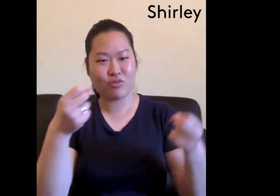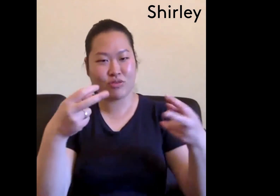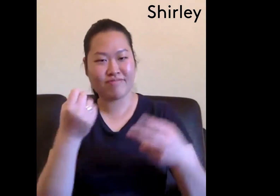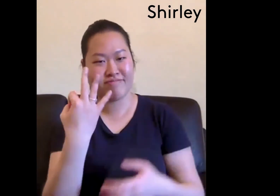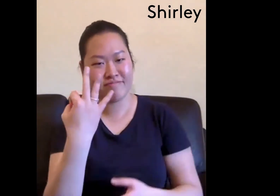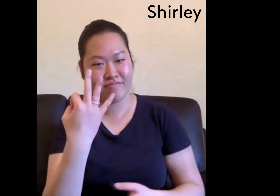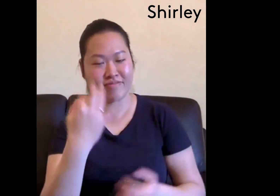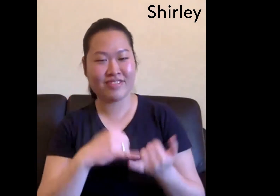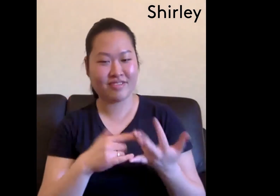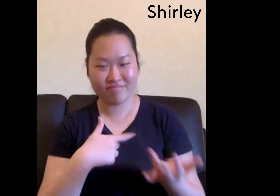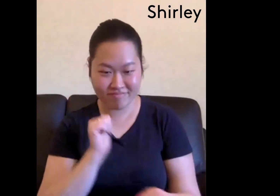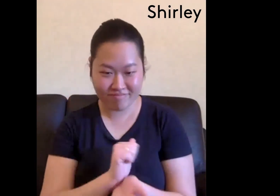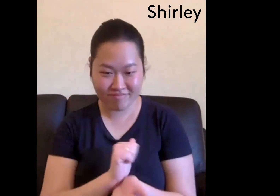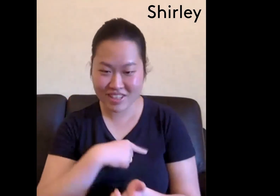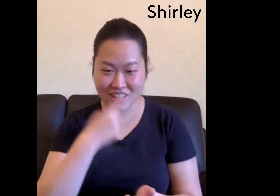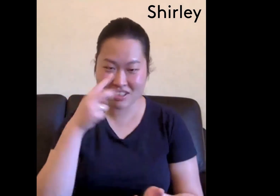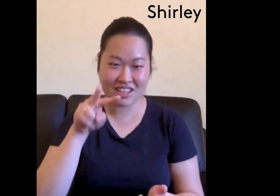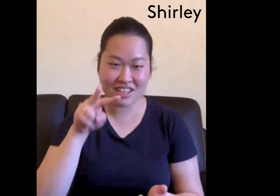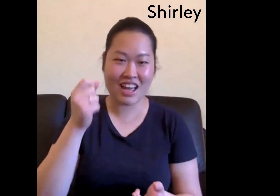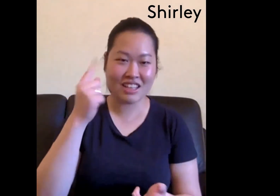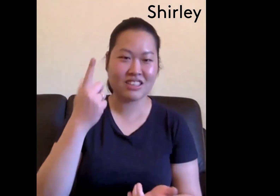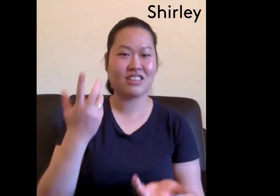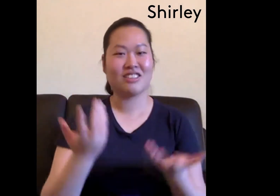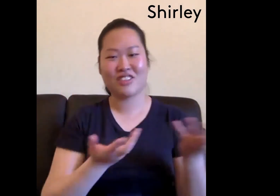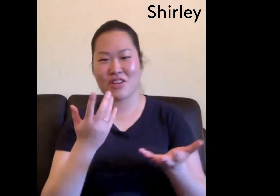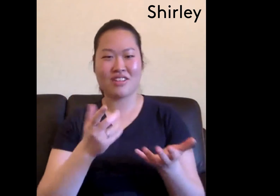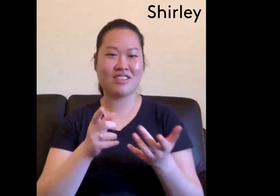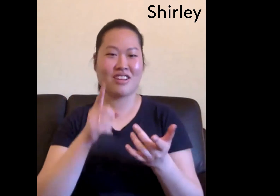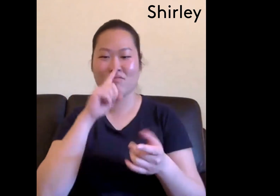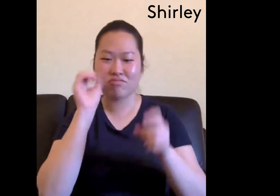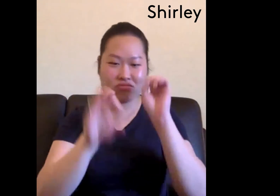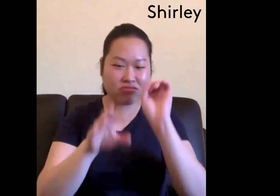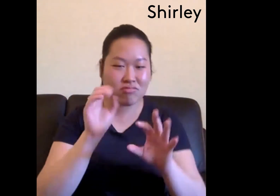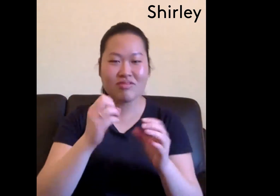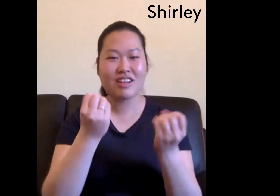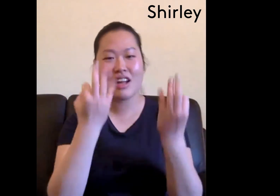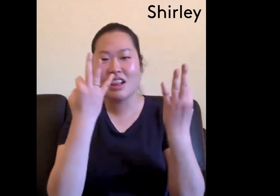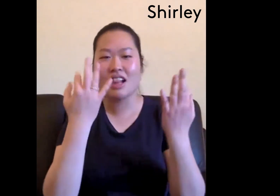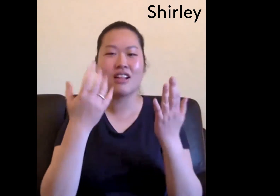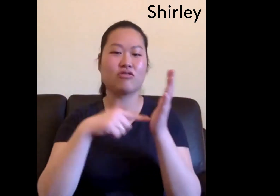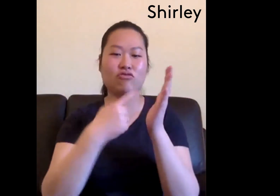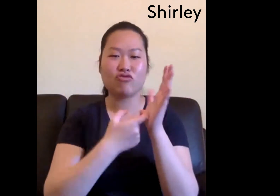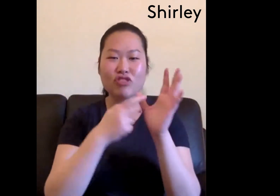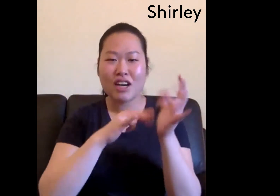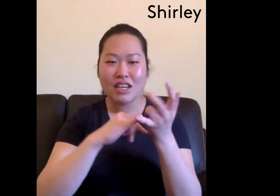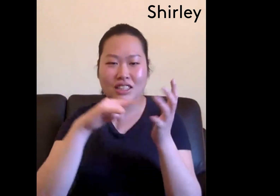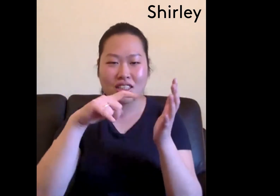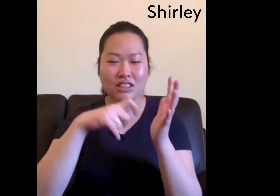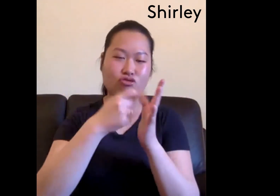Short and sweet, but often when I go to watch those videos, they're not captioned. So I don't often understand what people are saying